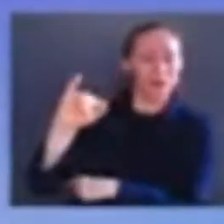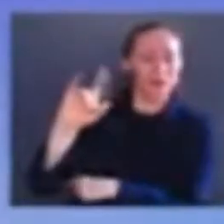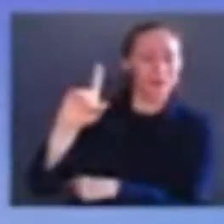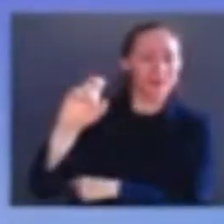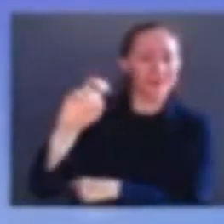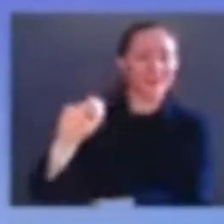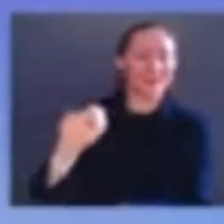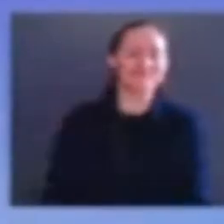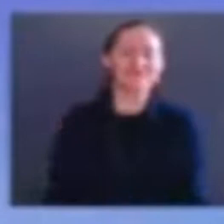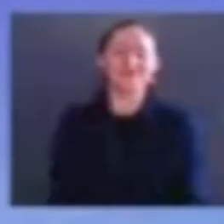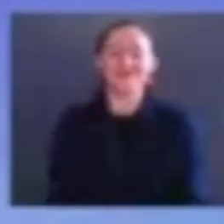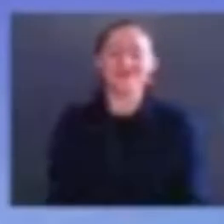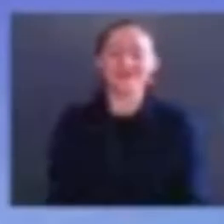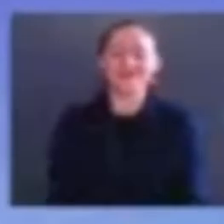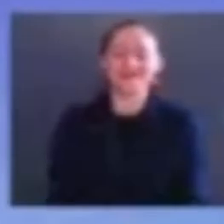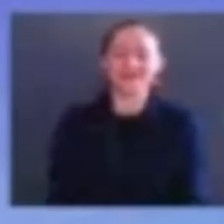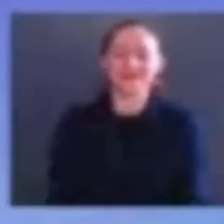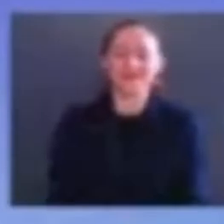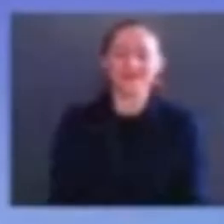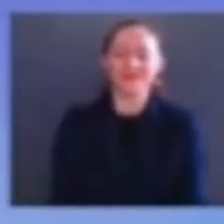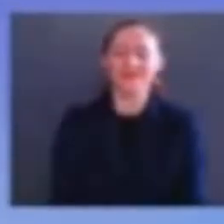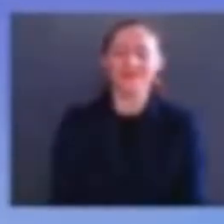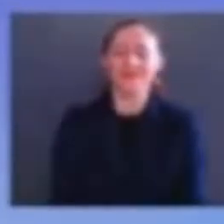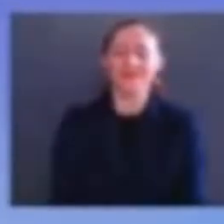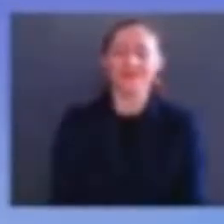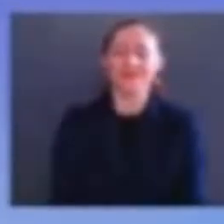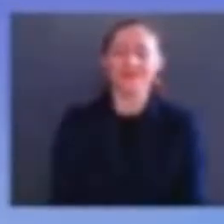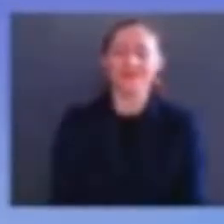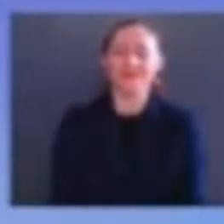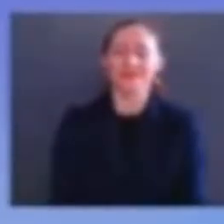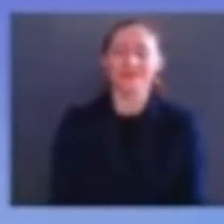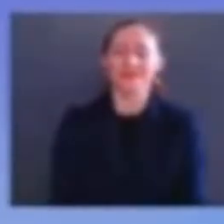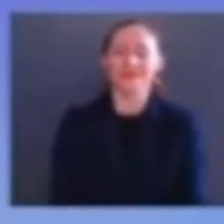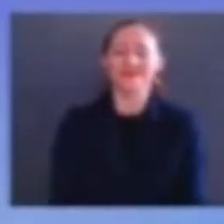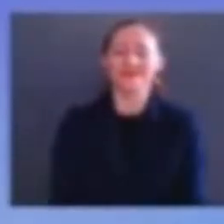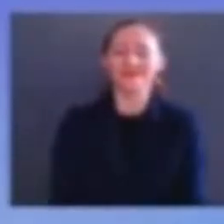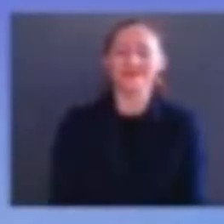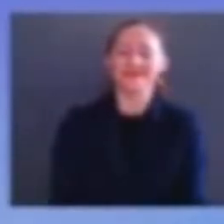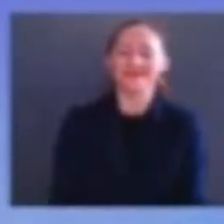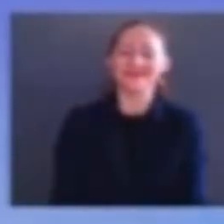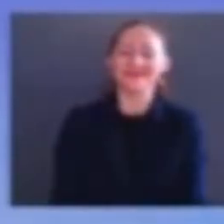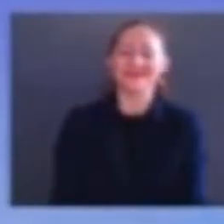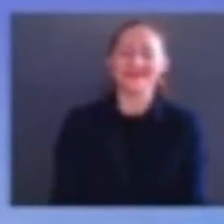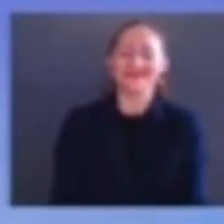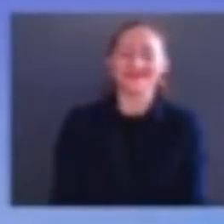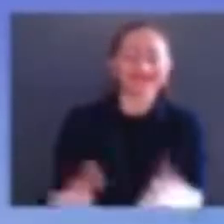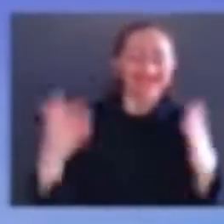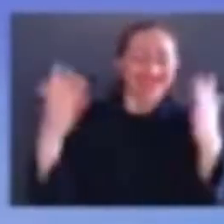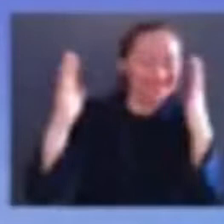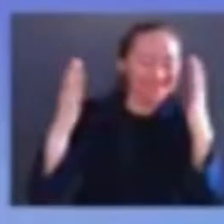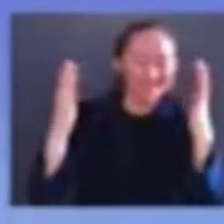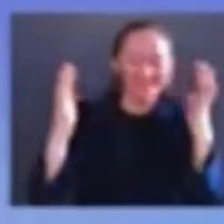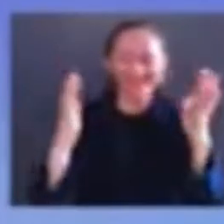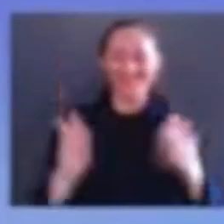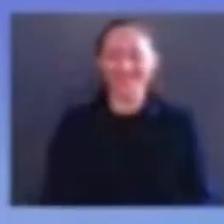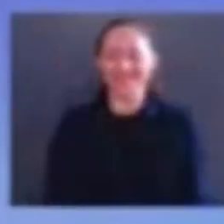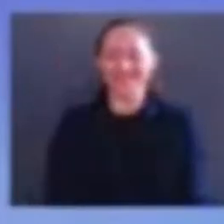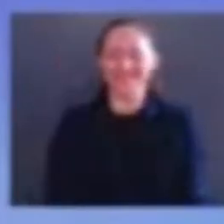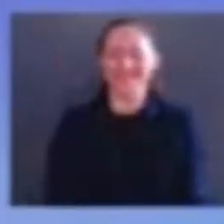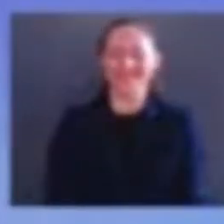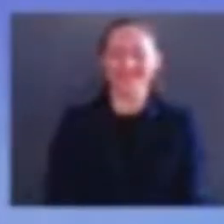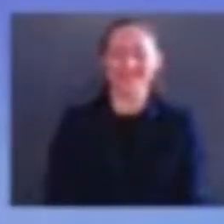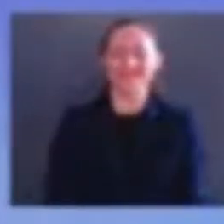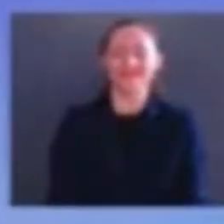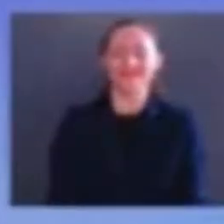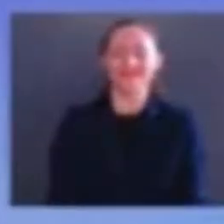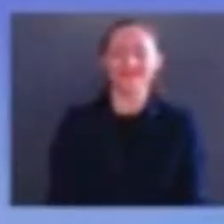and